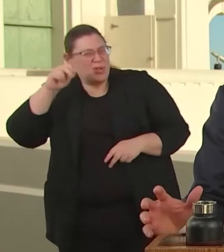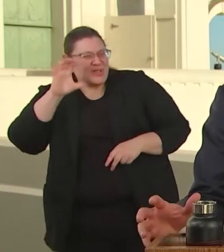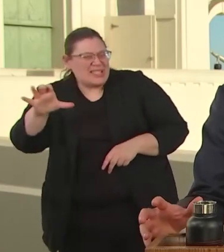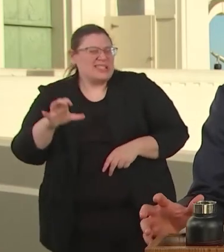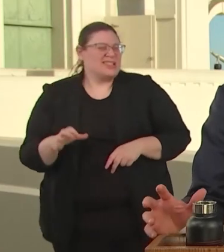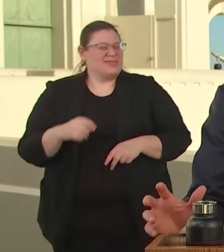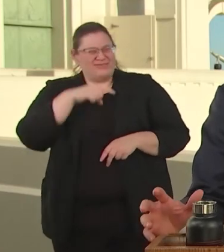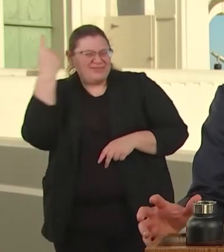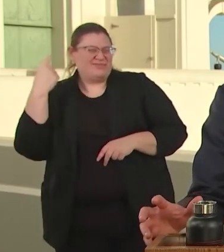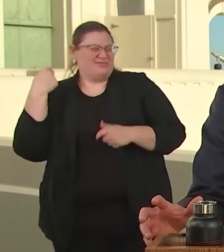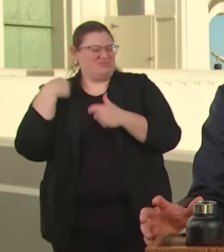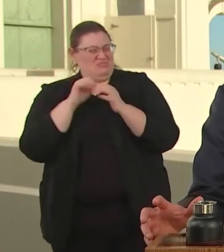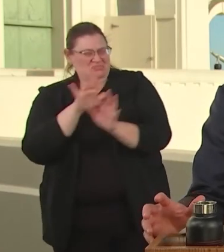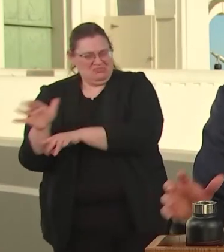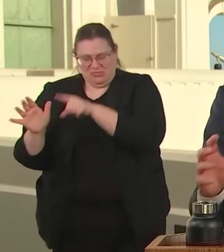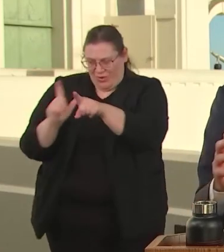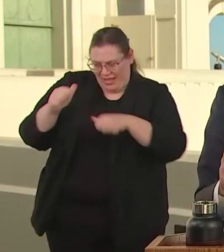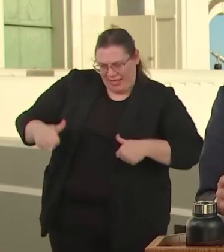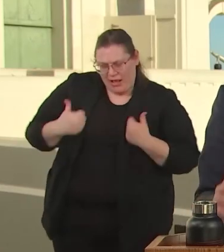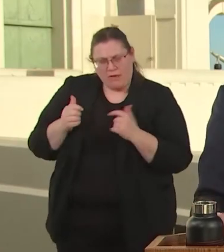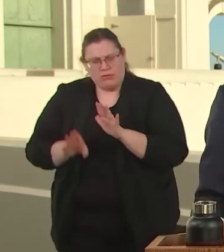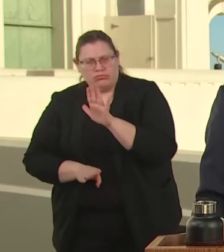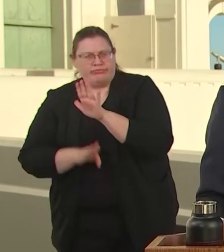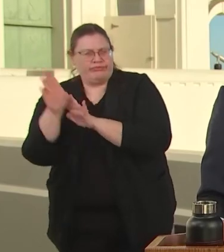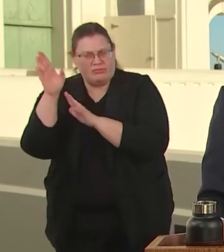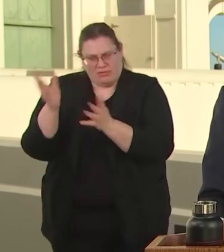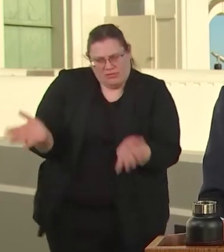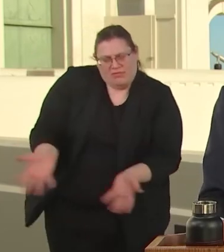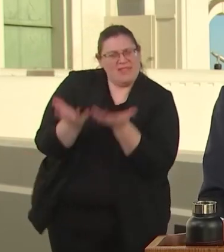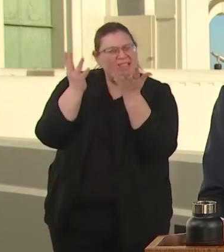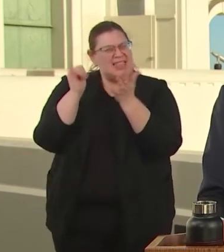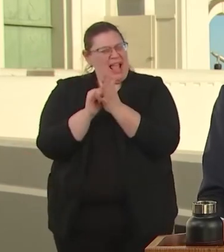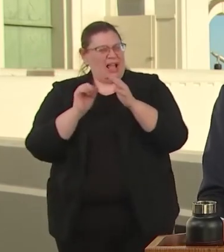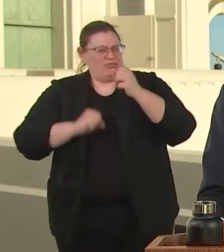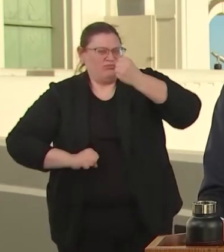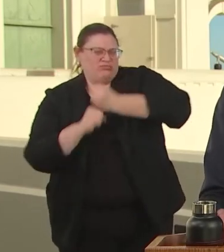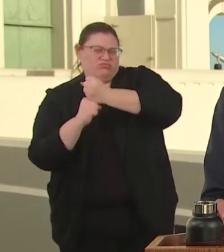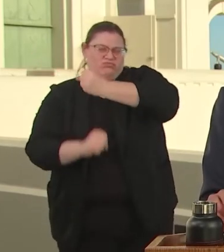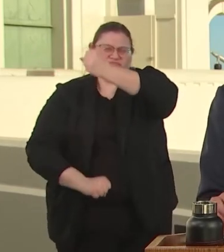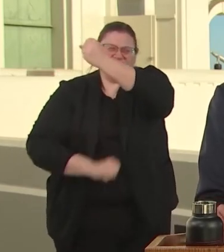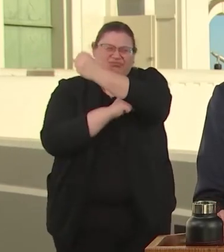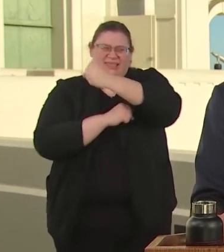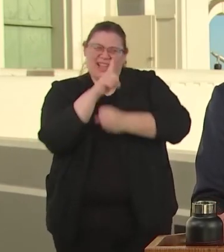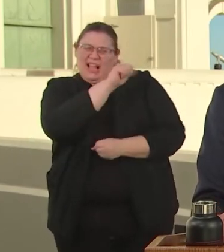PROSPEROUS L.A. BUT THE MOST IMPORTANT INFRASTRUCTURE IS WHERE THOSE